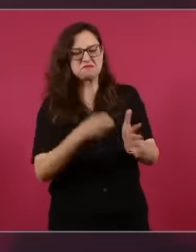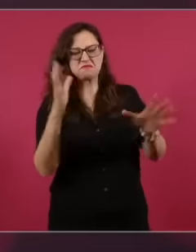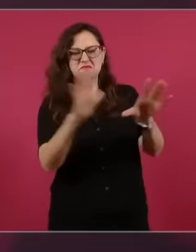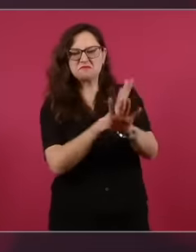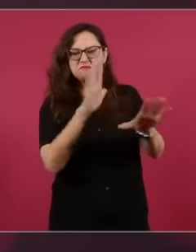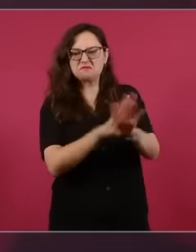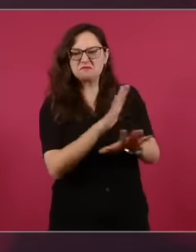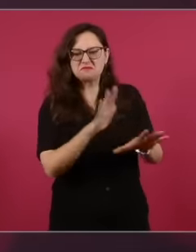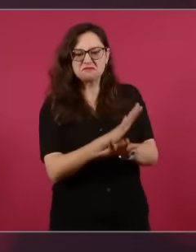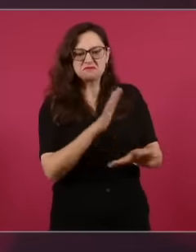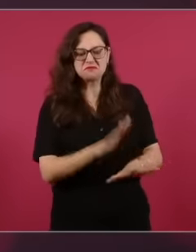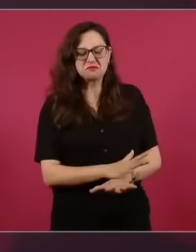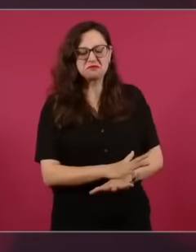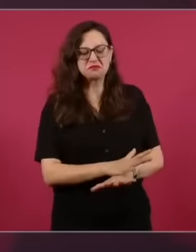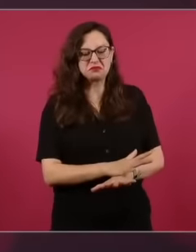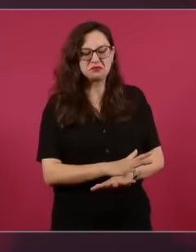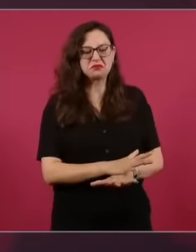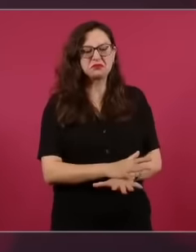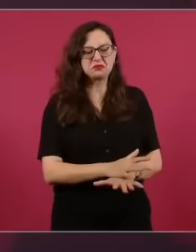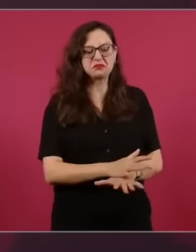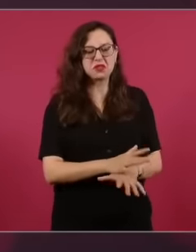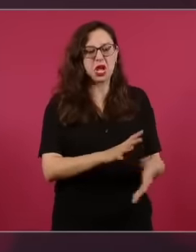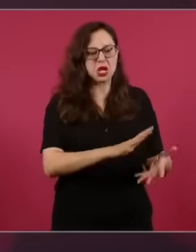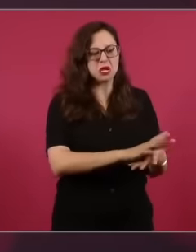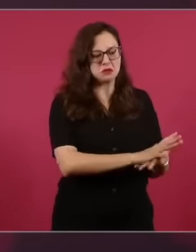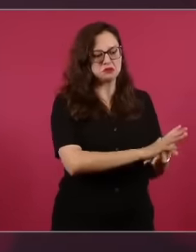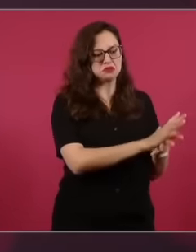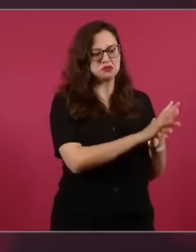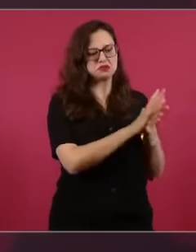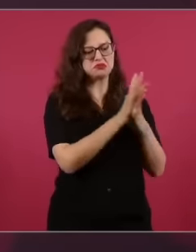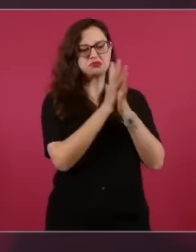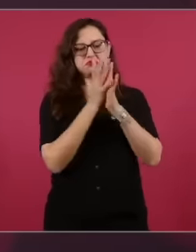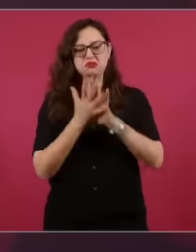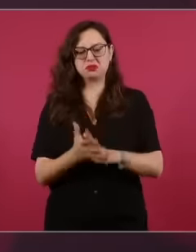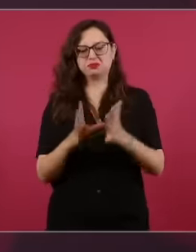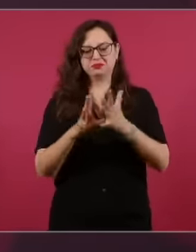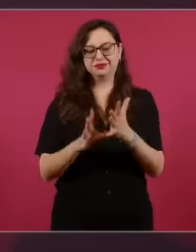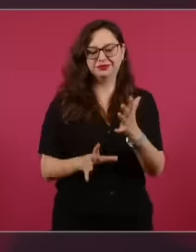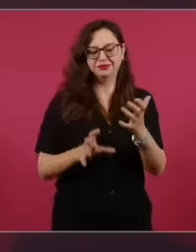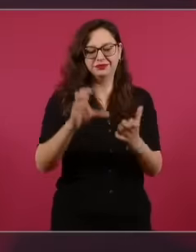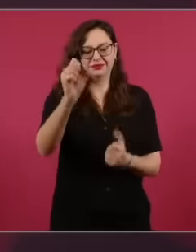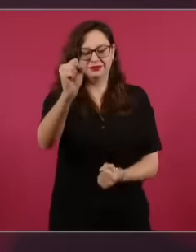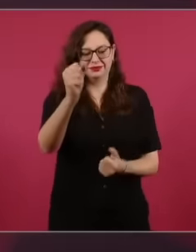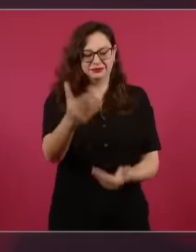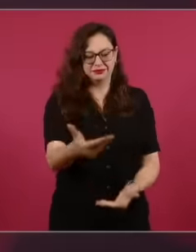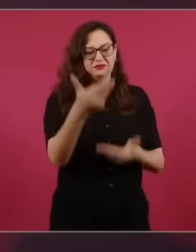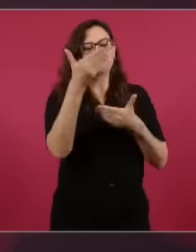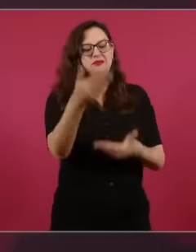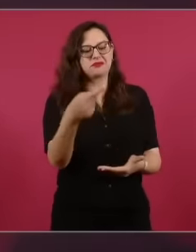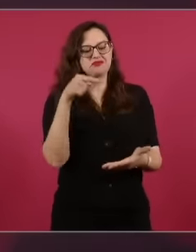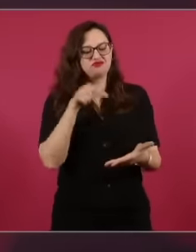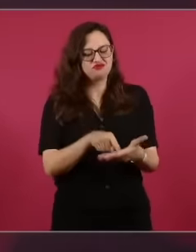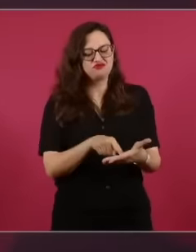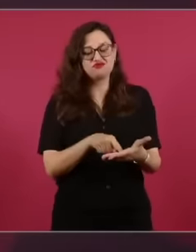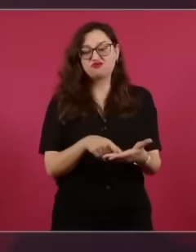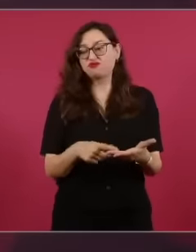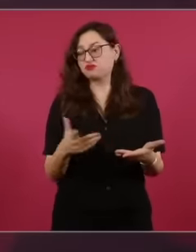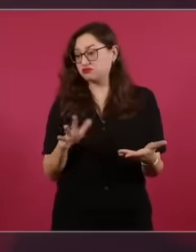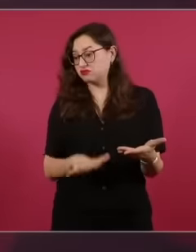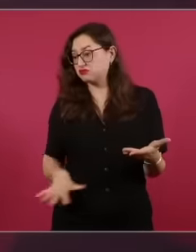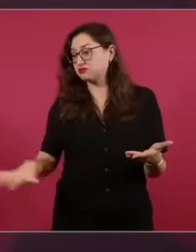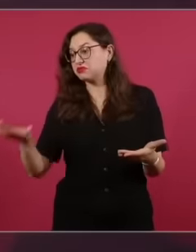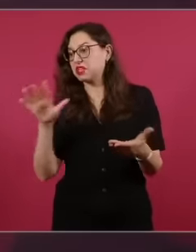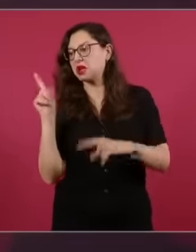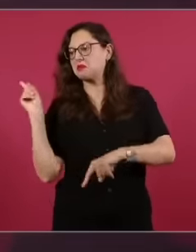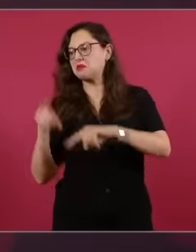to convert the public into private to adjust the legal framework to the